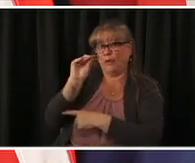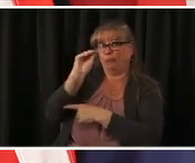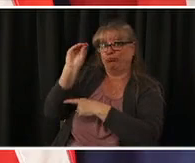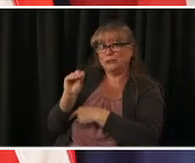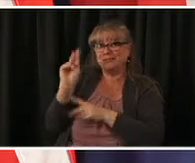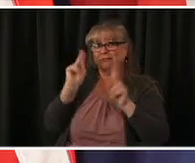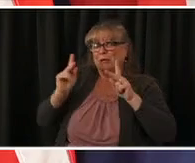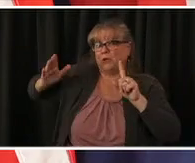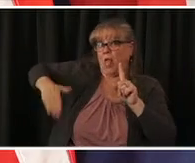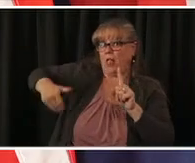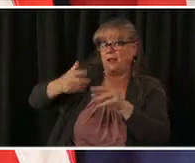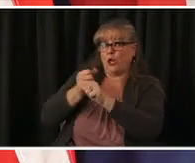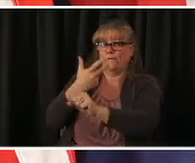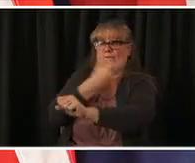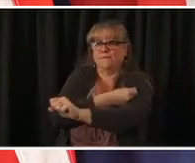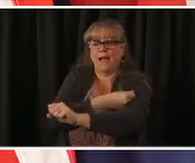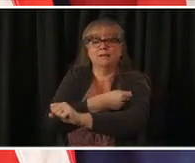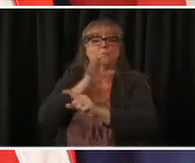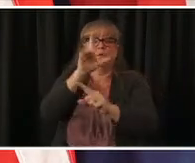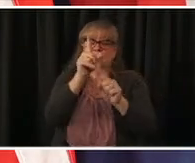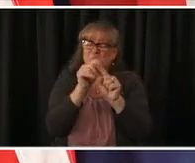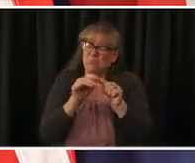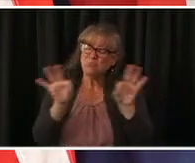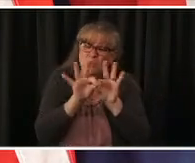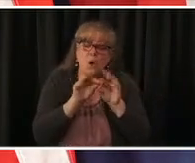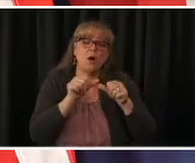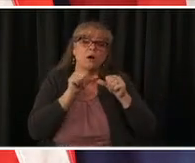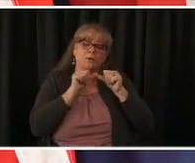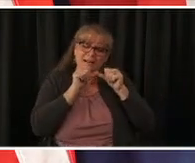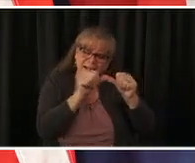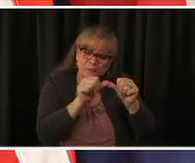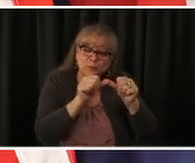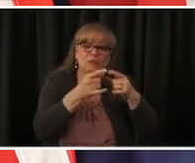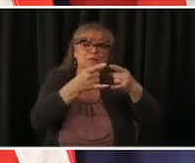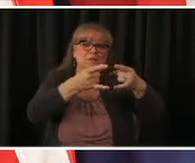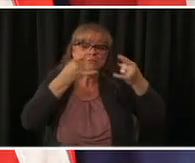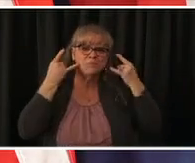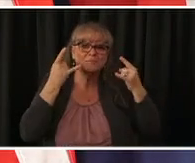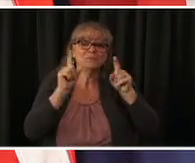a setback here please avoid those socializing i get it we're almost there you'll be vaccinated